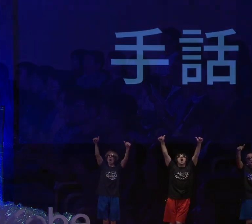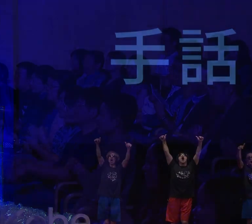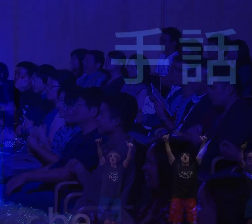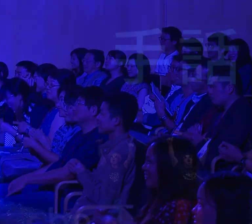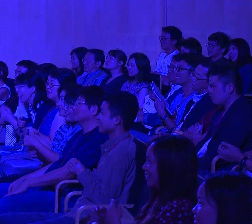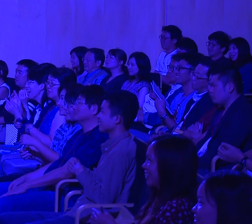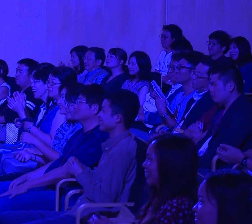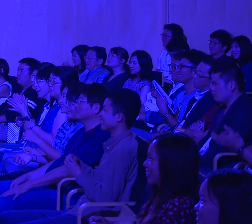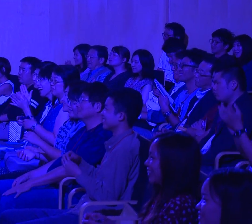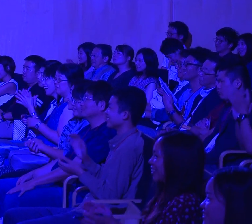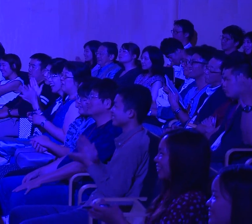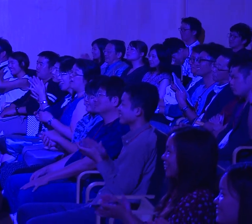Together: Woo!